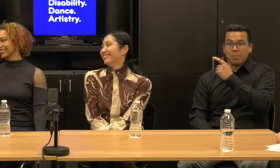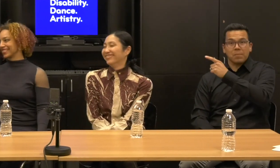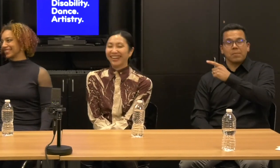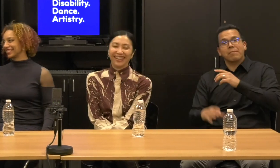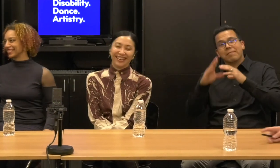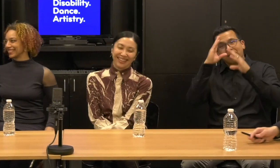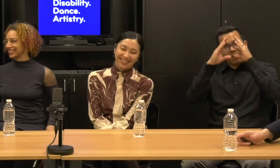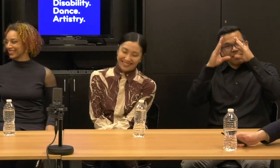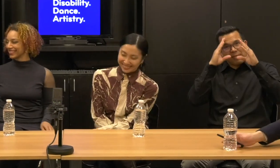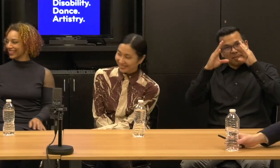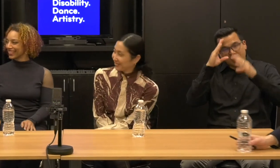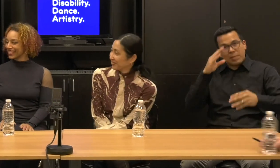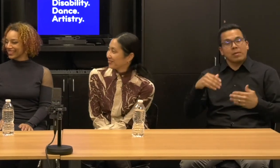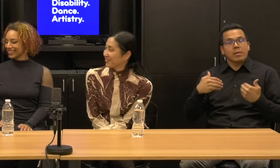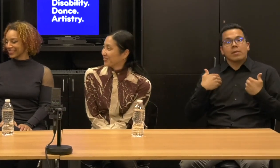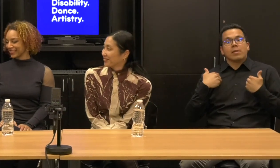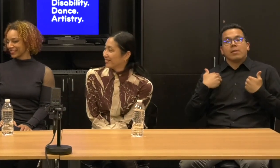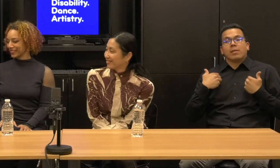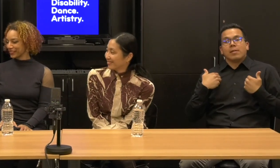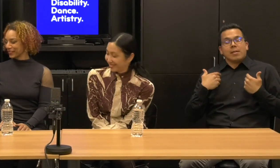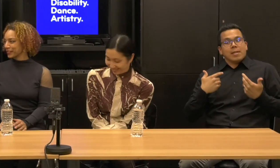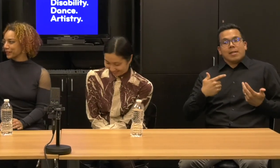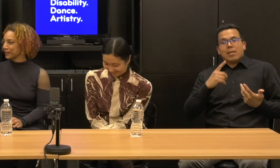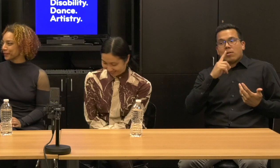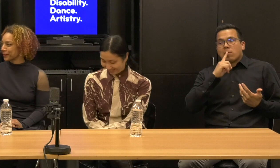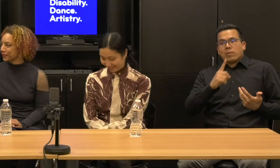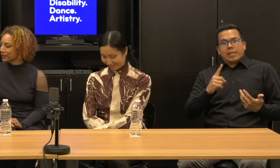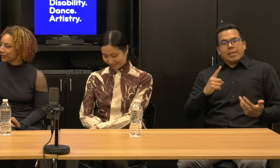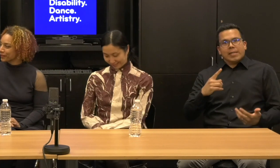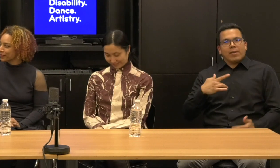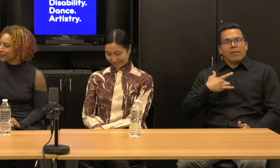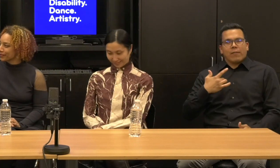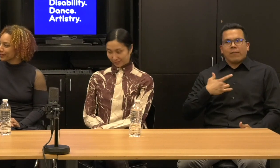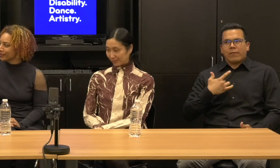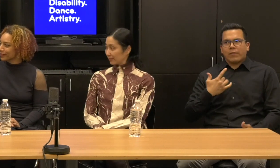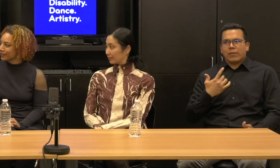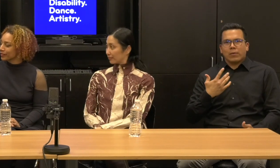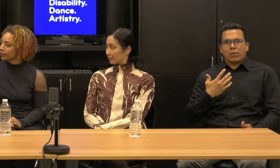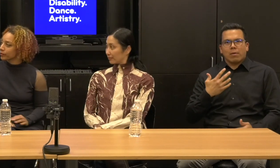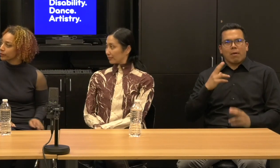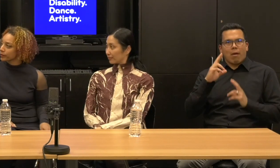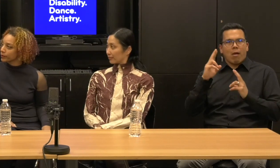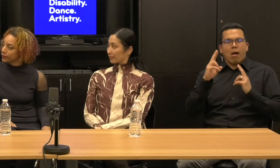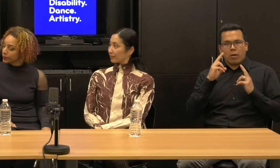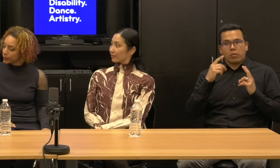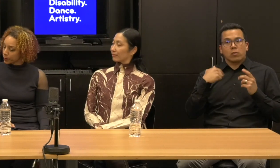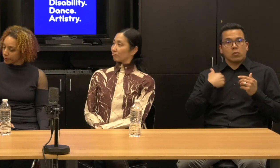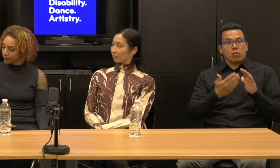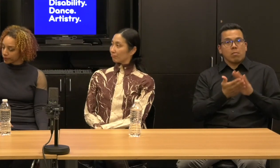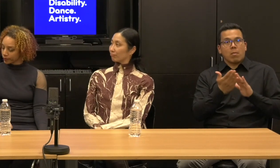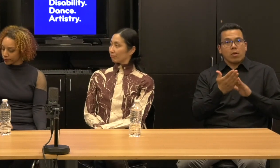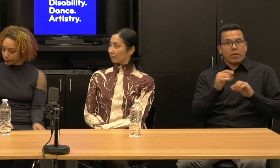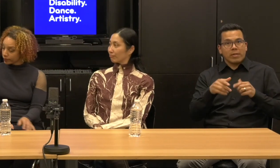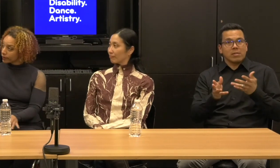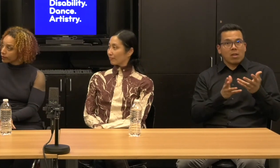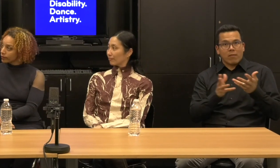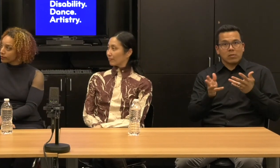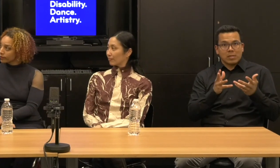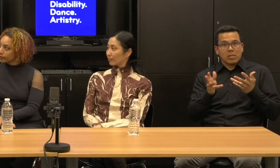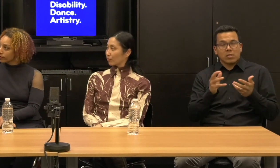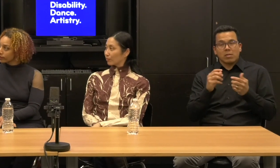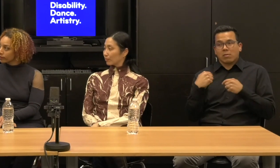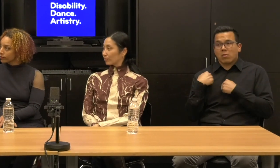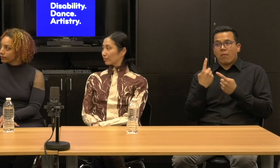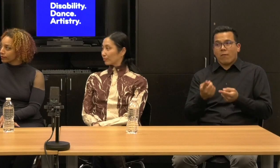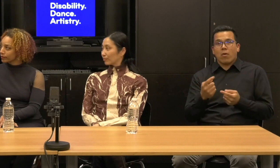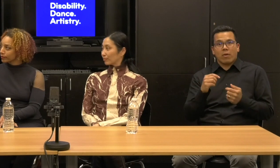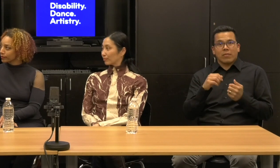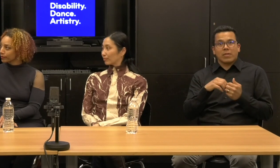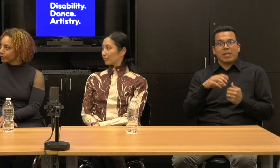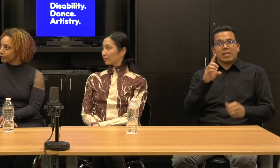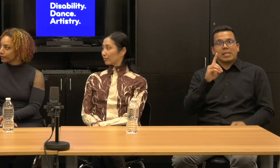So, I've had the pleasure of moderating all six of the conversations in this Disability.Dance. Artistry conversation series.